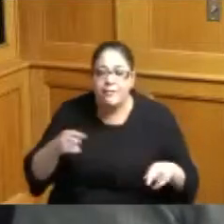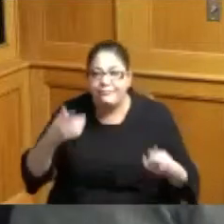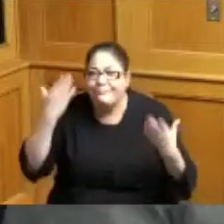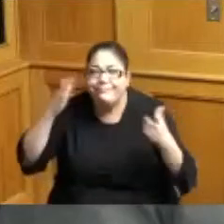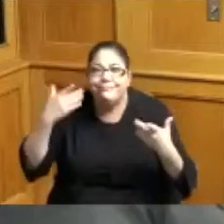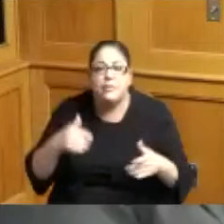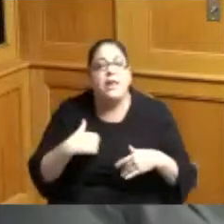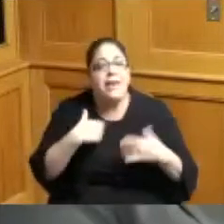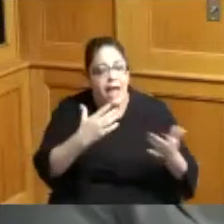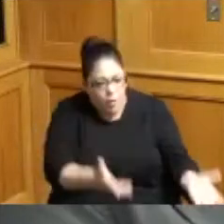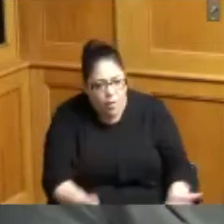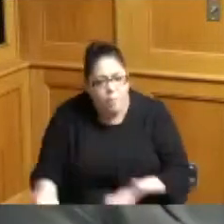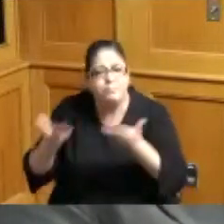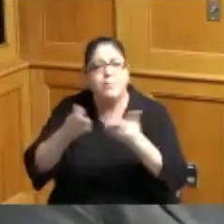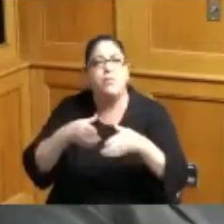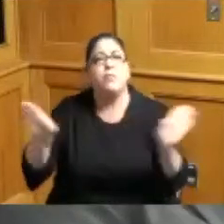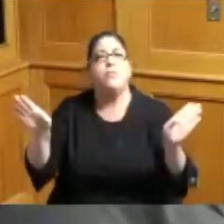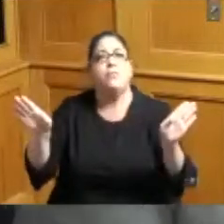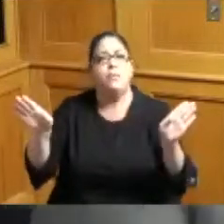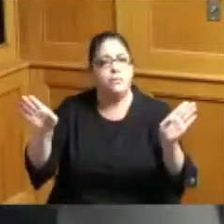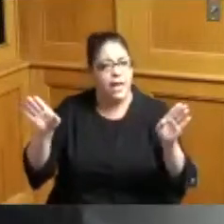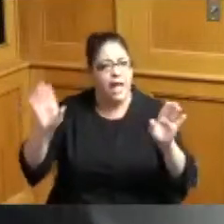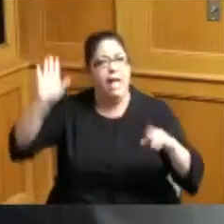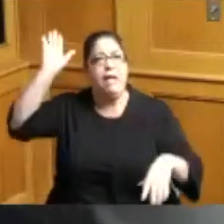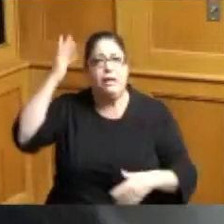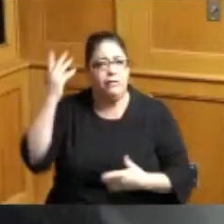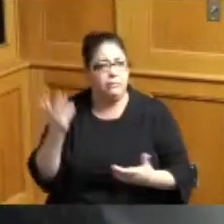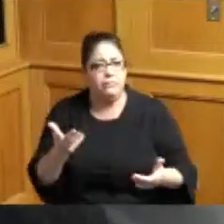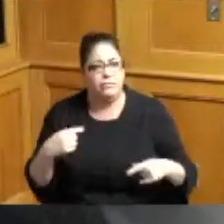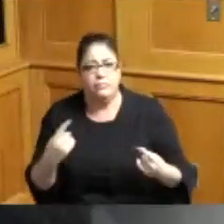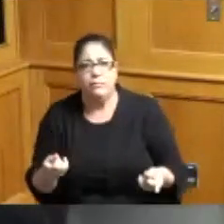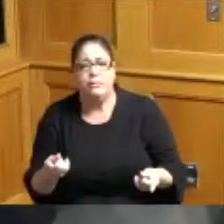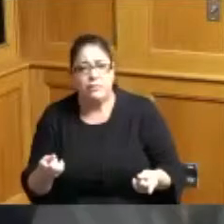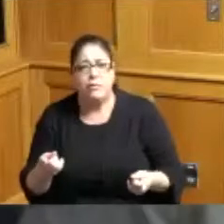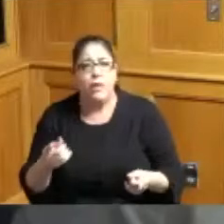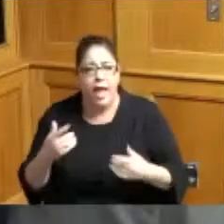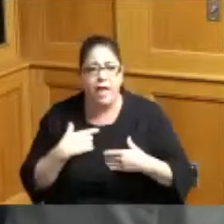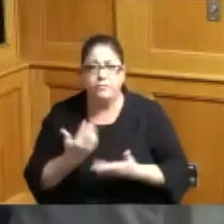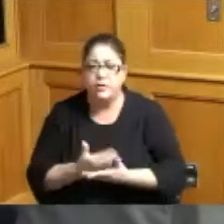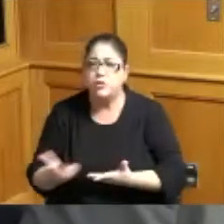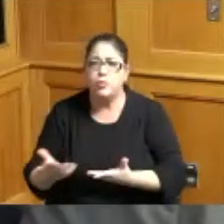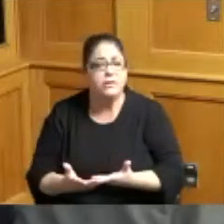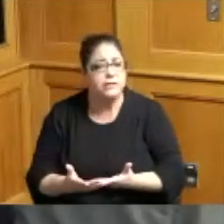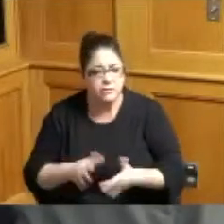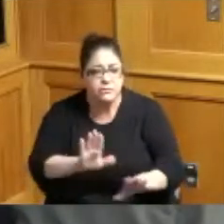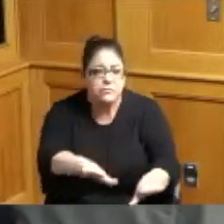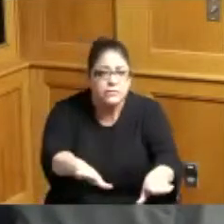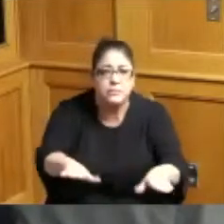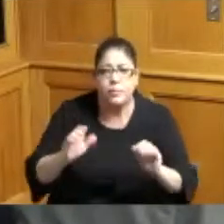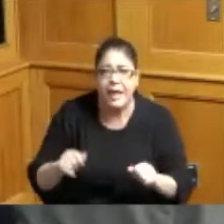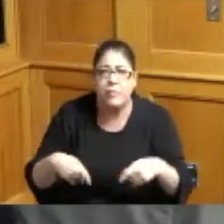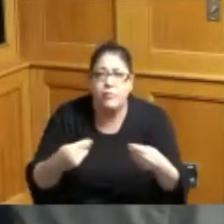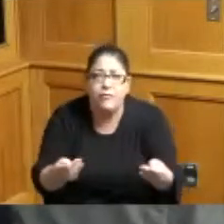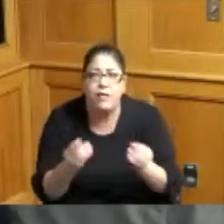from Underground to above ground to say that hey there are resources here to help you this past